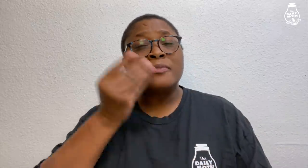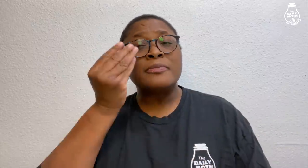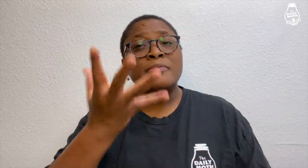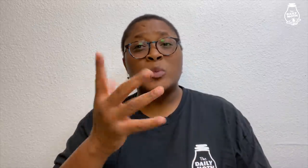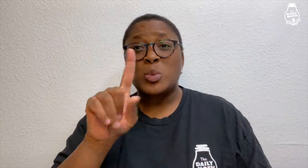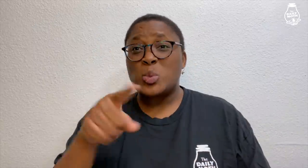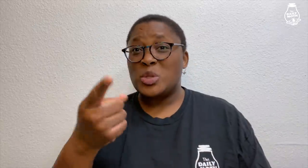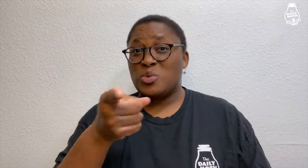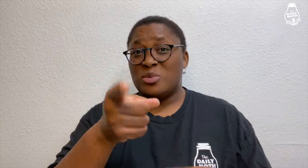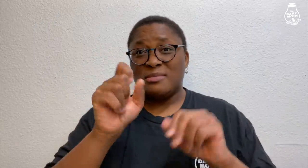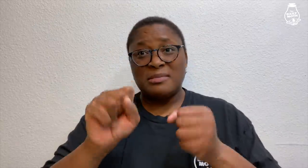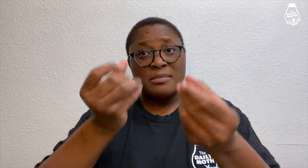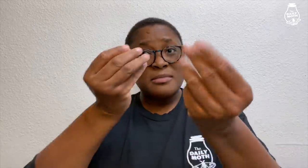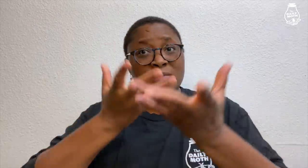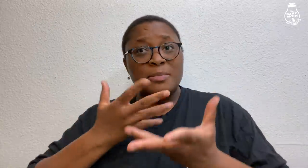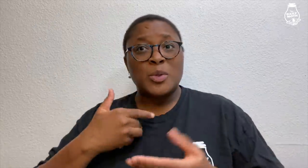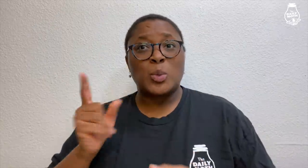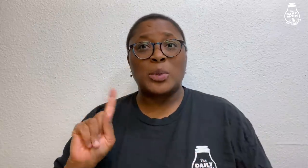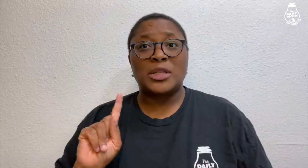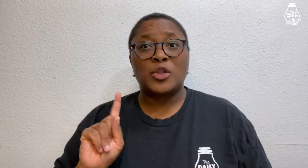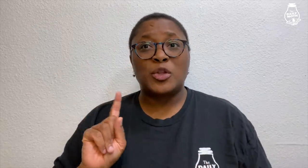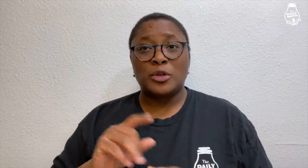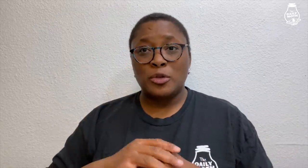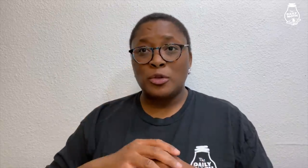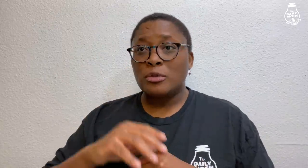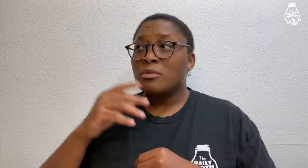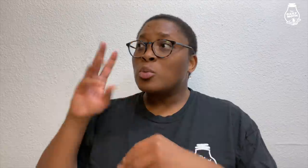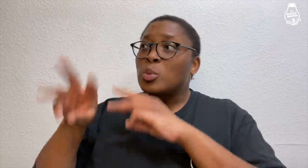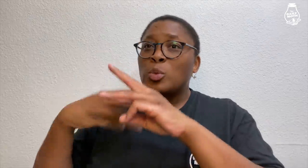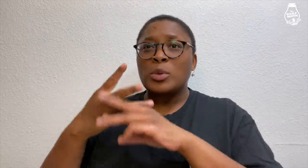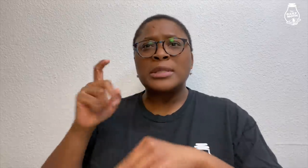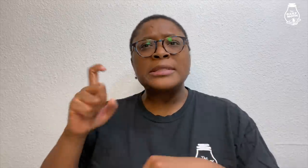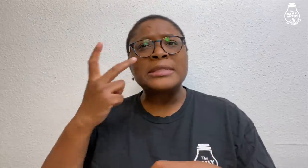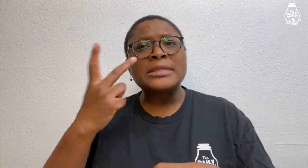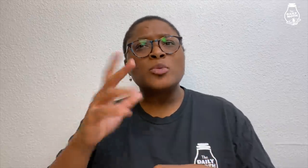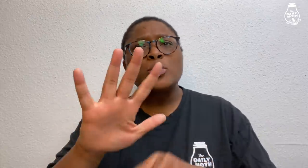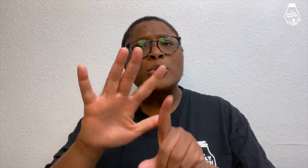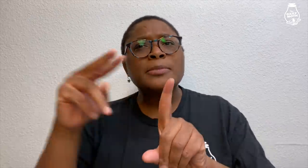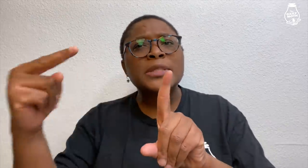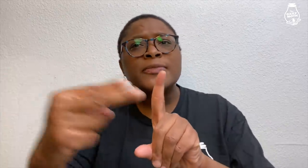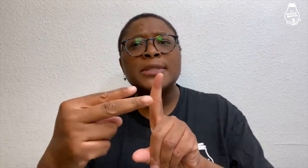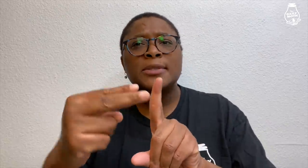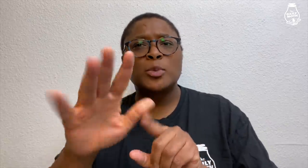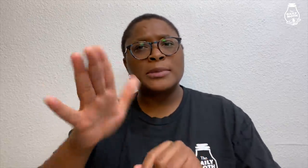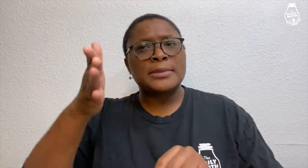The detective said "Only you can tell me where. The world needs to see your perspective and